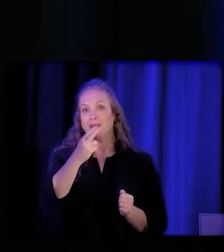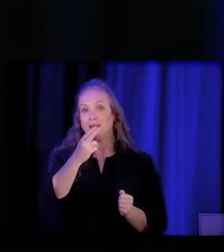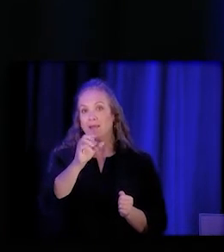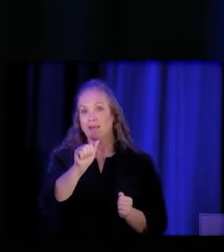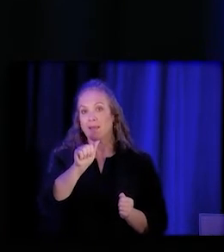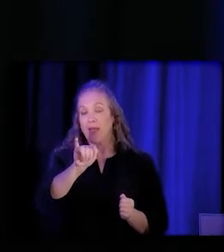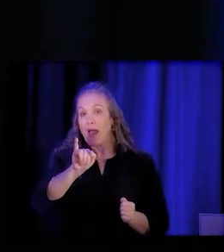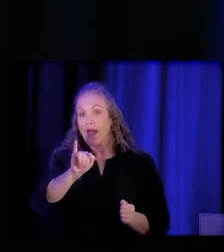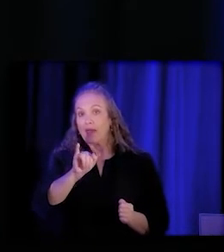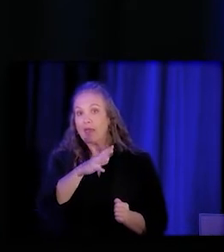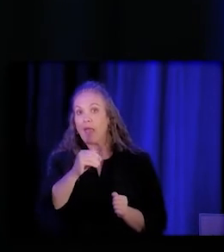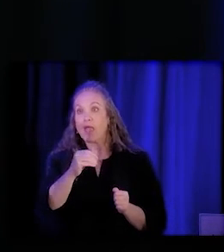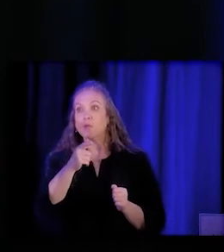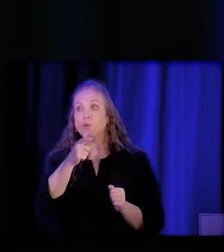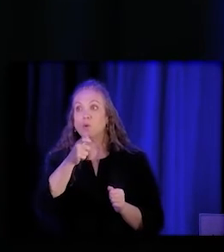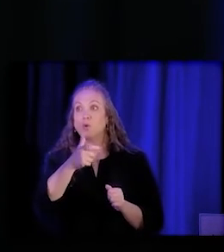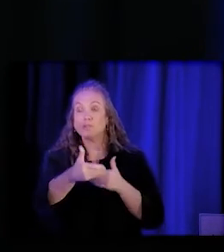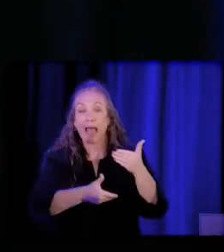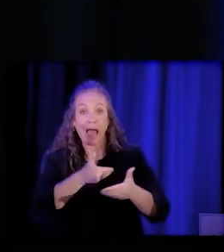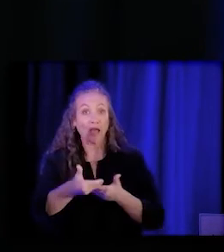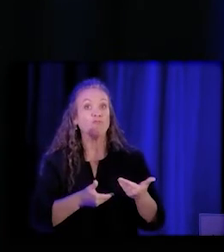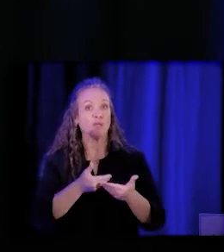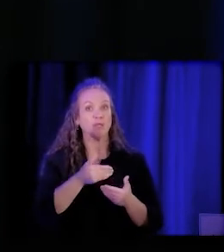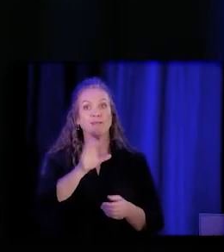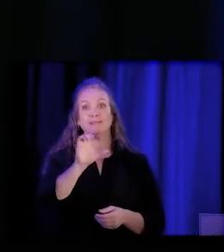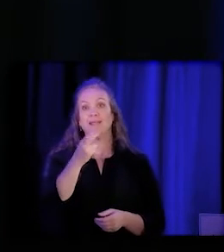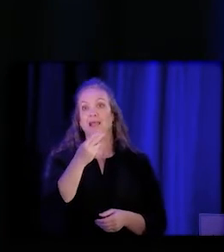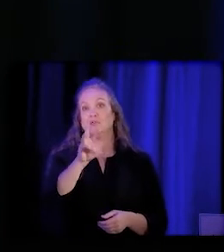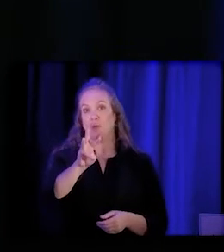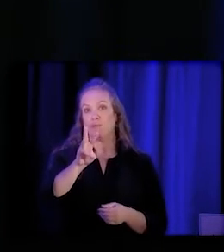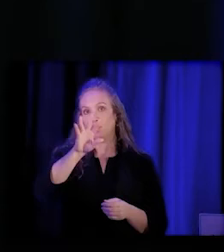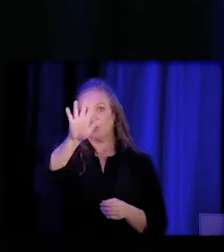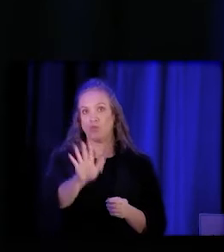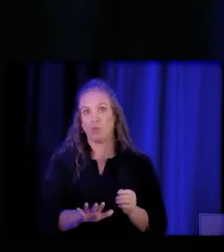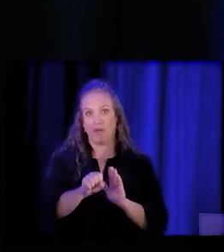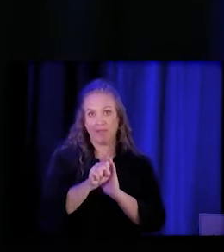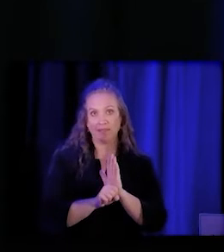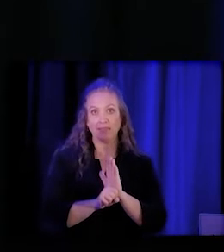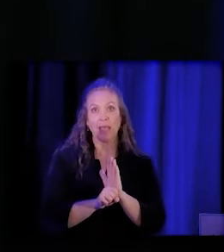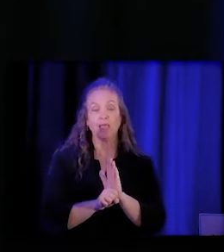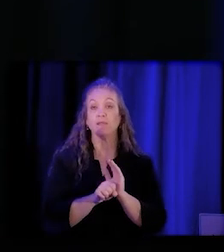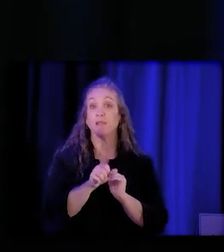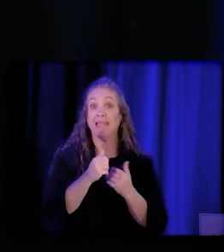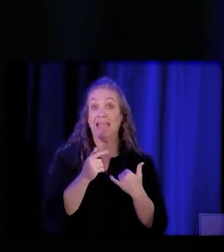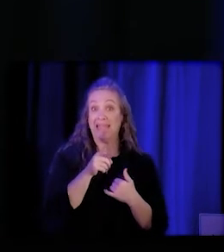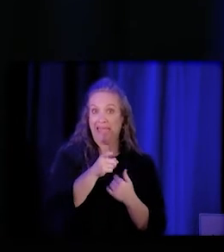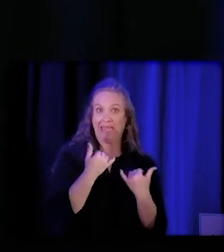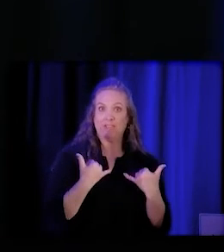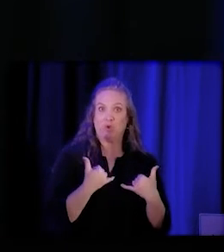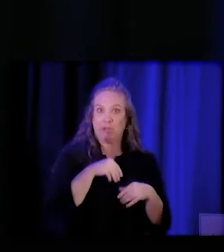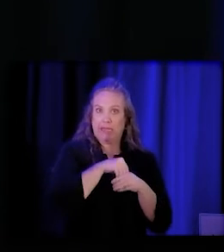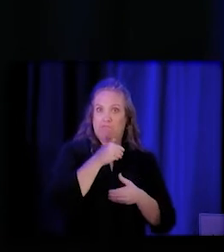of who's employing CHW/Ps right now in the state. He's collating the data right now, so that's something that we'll release